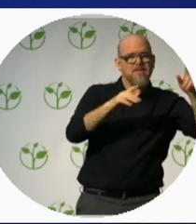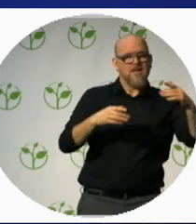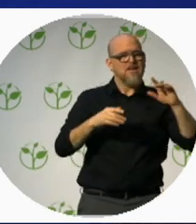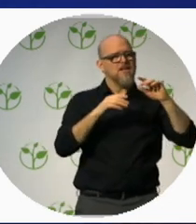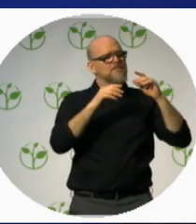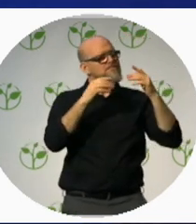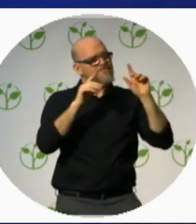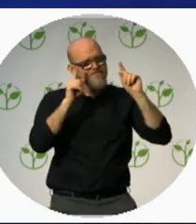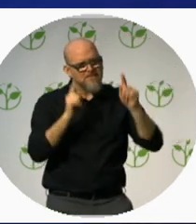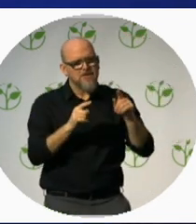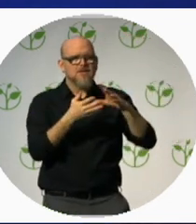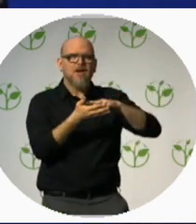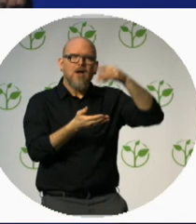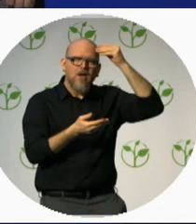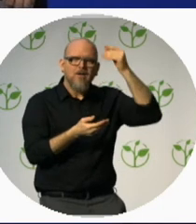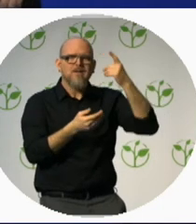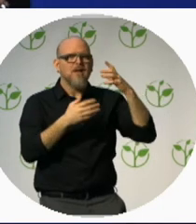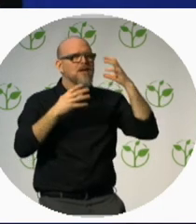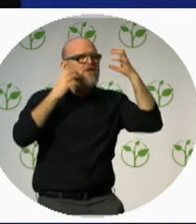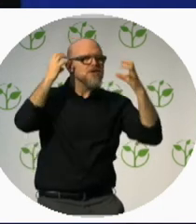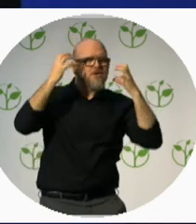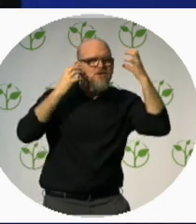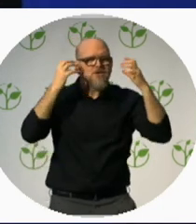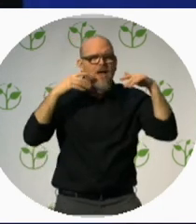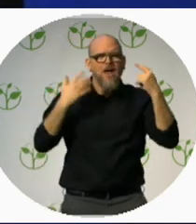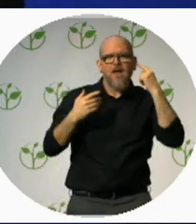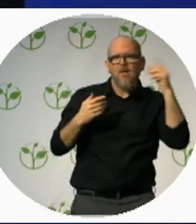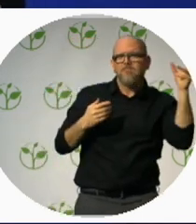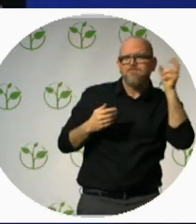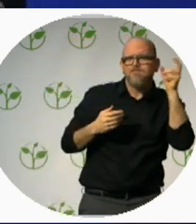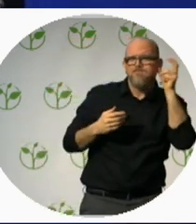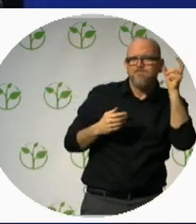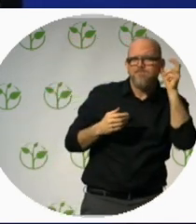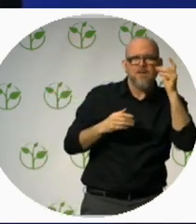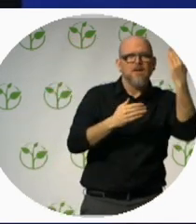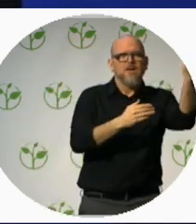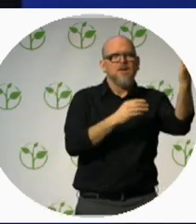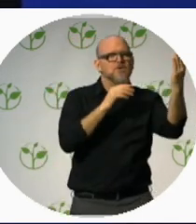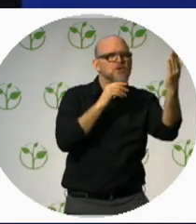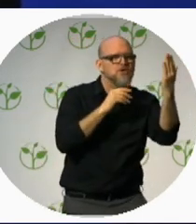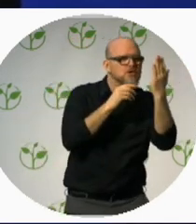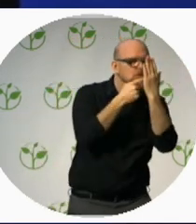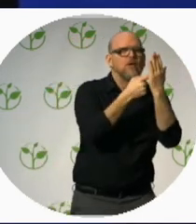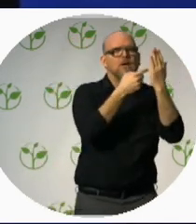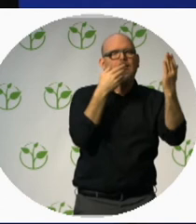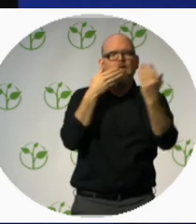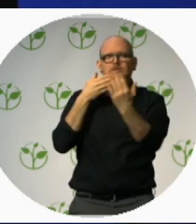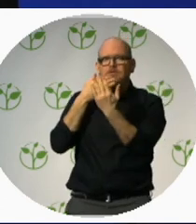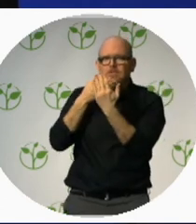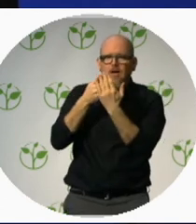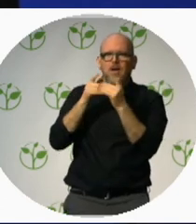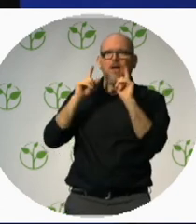So it’s about the surfaces responding to us by the way that they reflect sound differently.